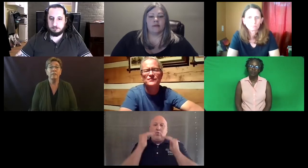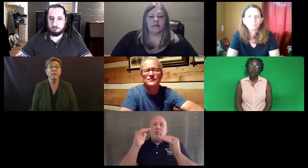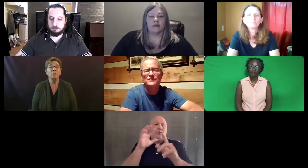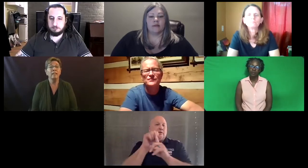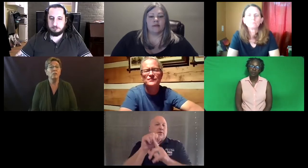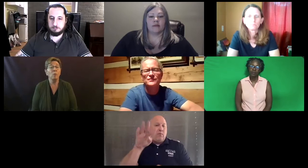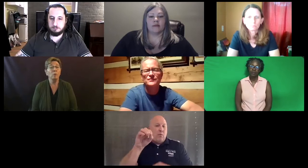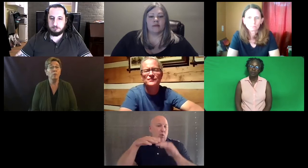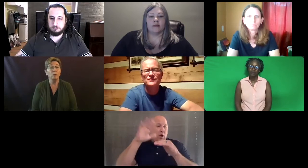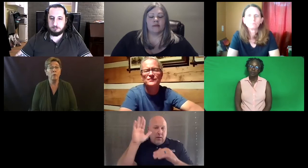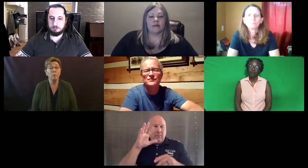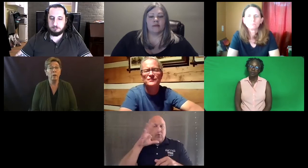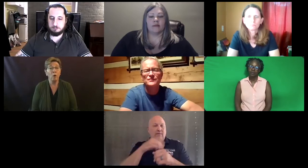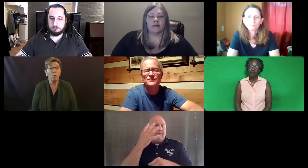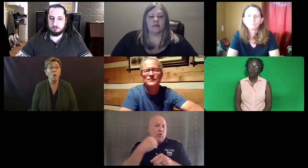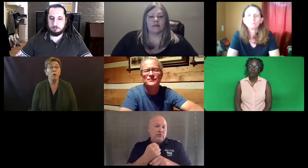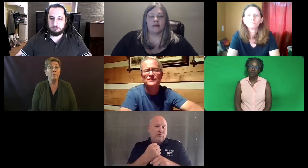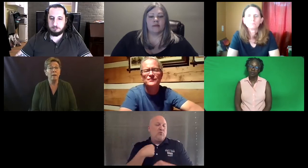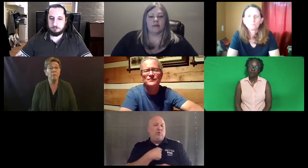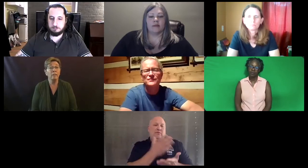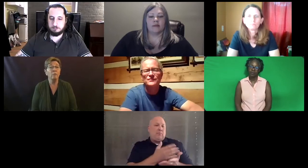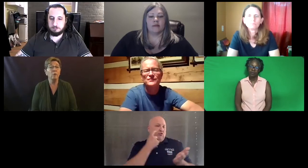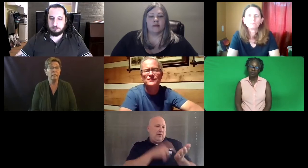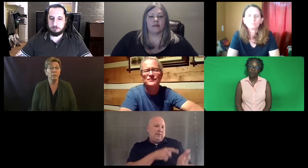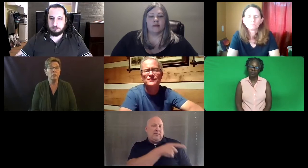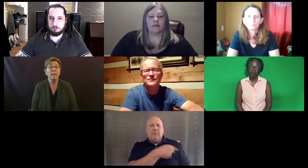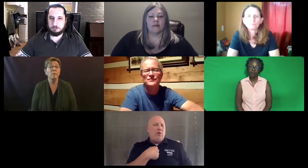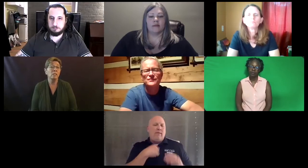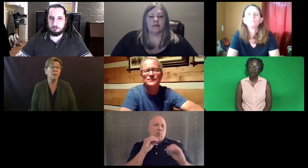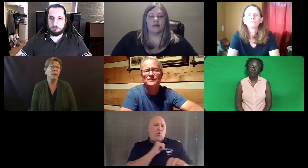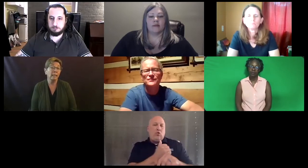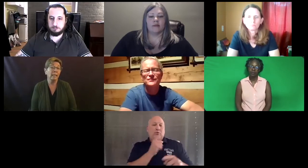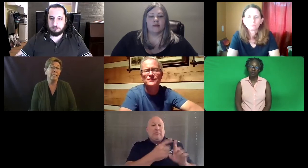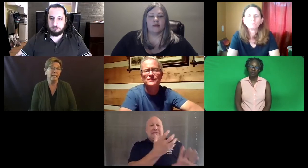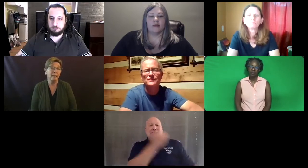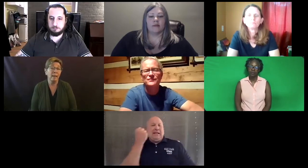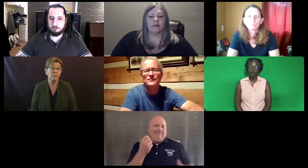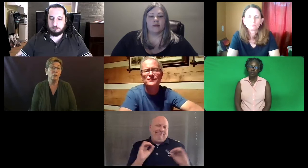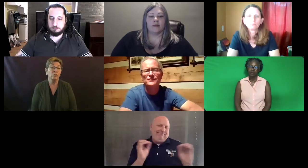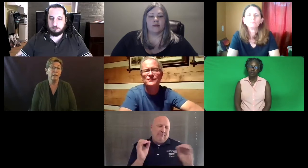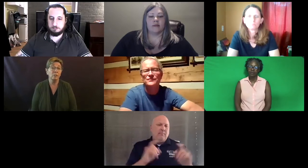If they don't move to a 4.0 after four years, we stop recognizing them as a certified interpreter.